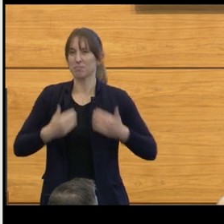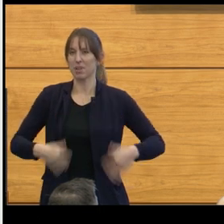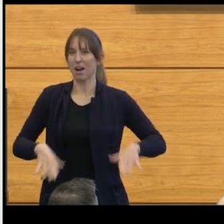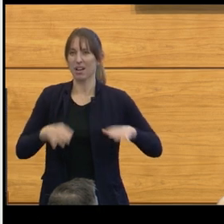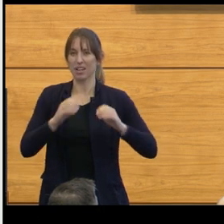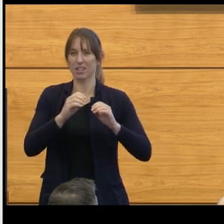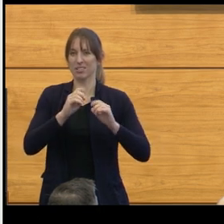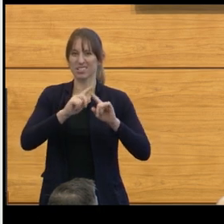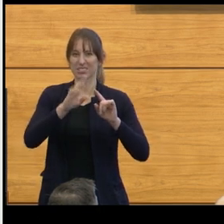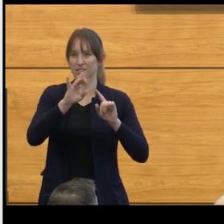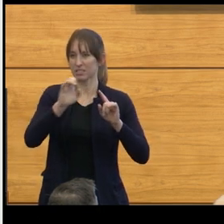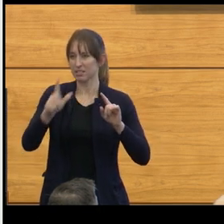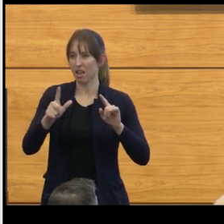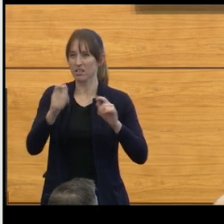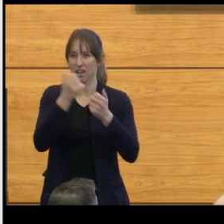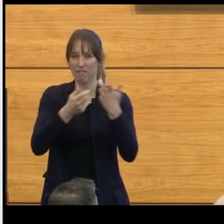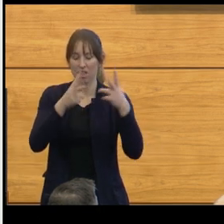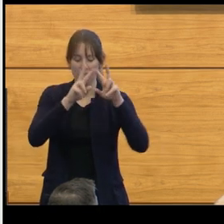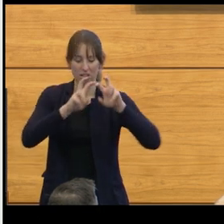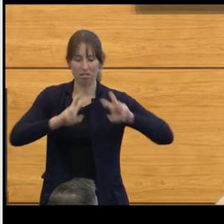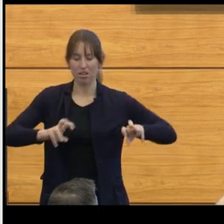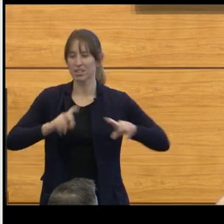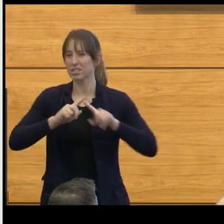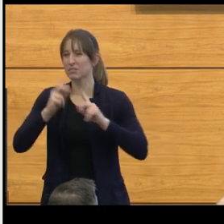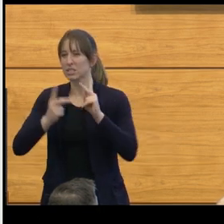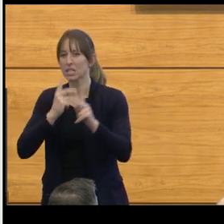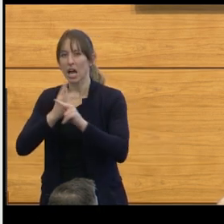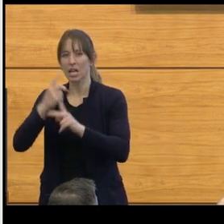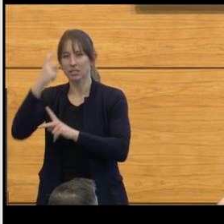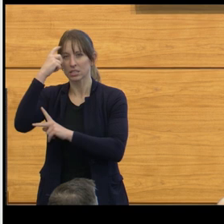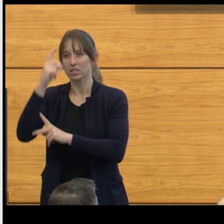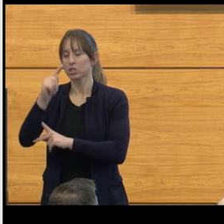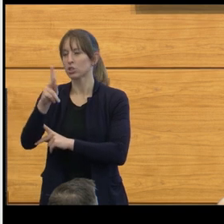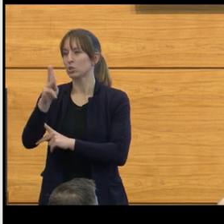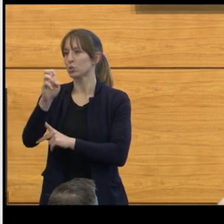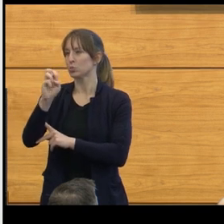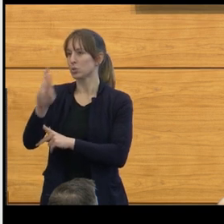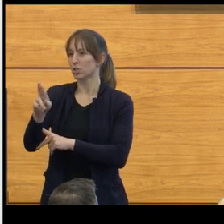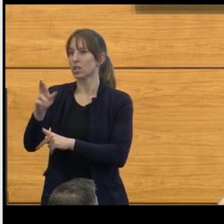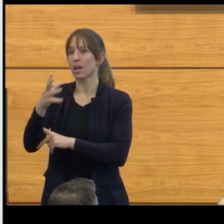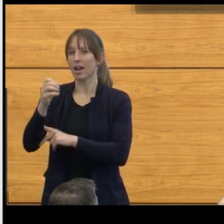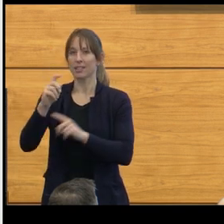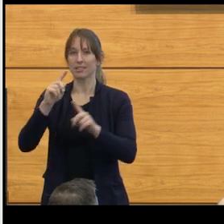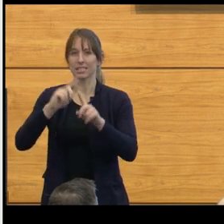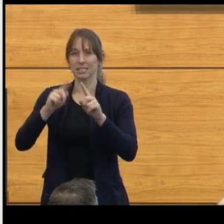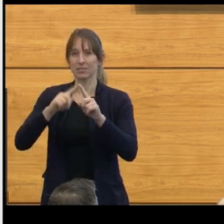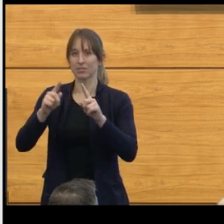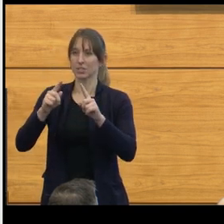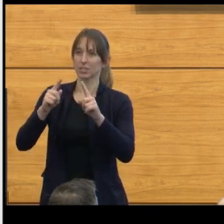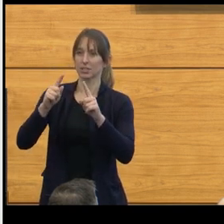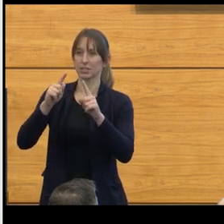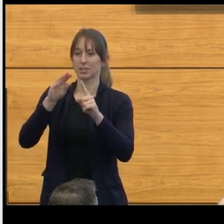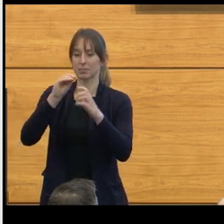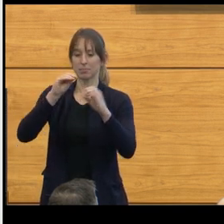looking here at the different types of brain tumors, and looking at their H and E stains. We now think about them in a very different way.